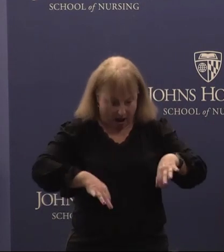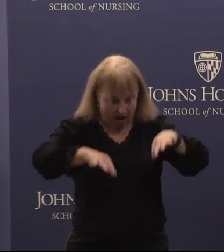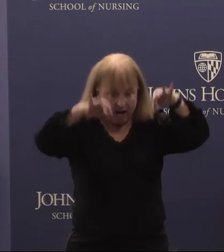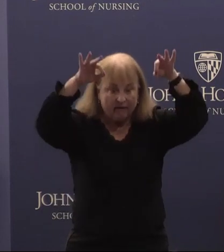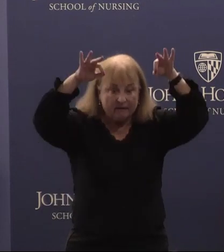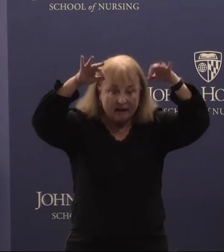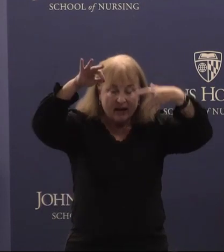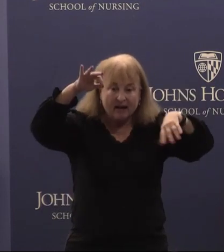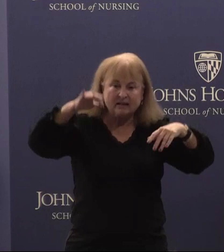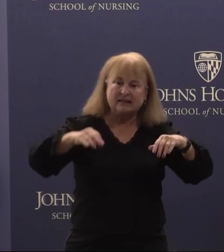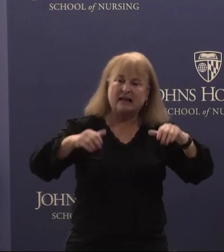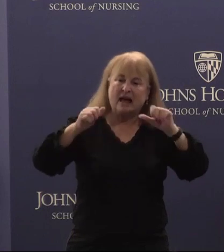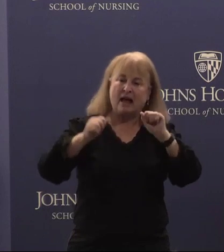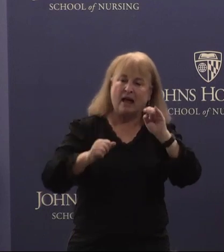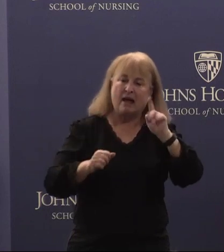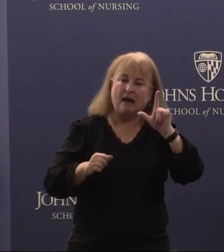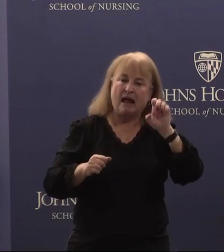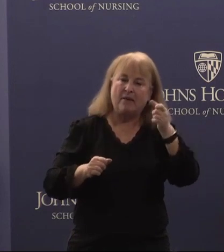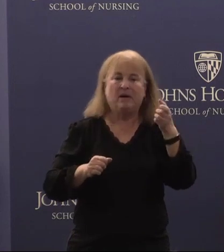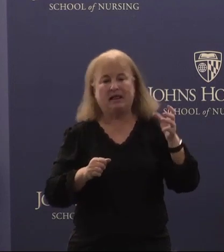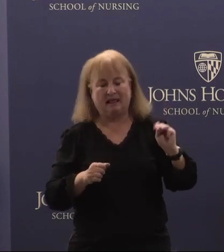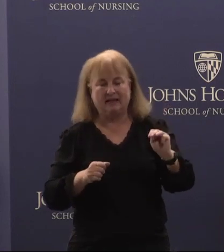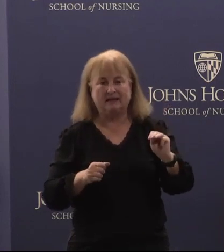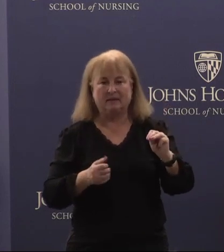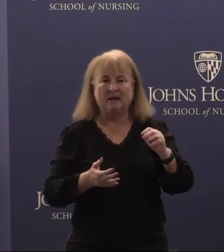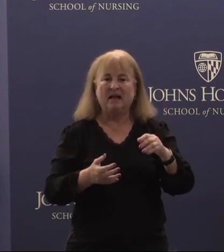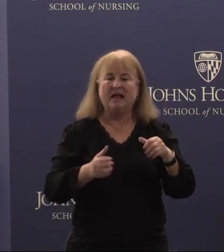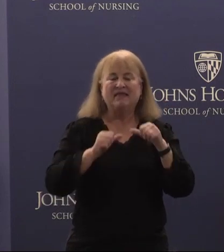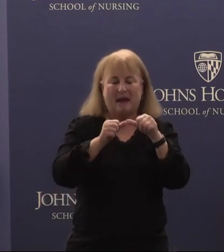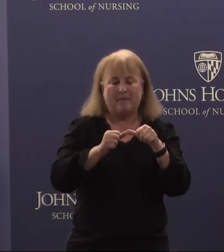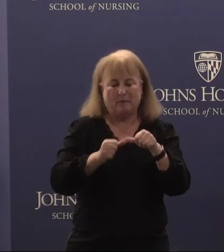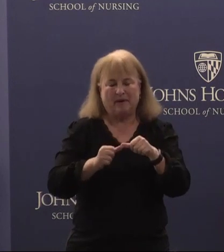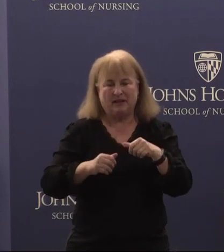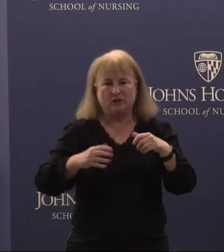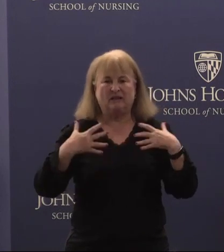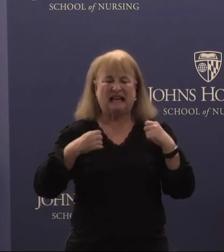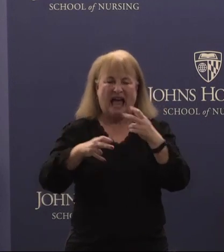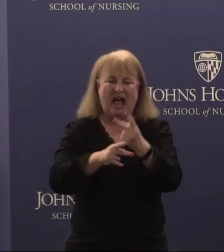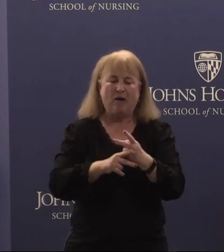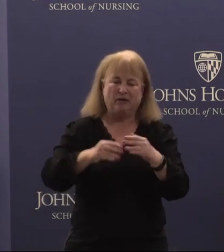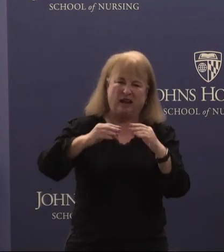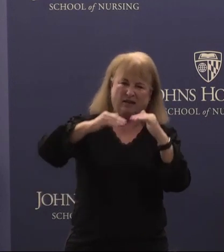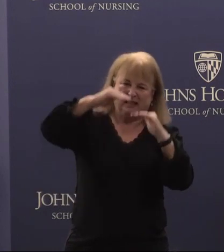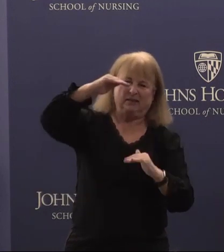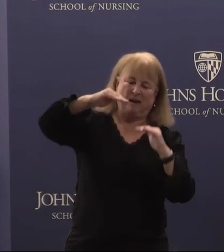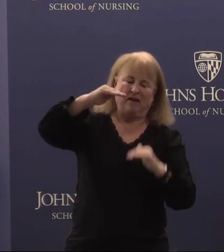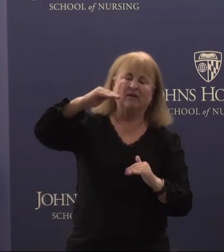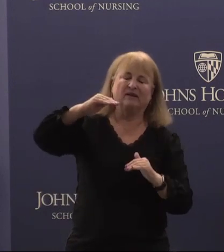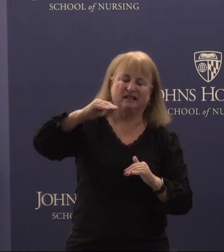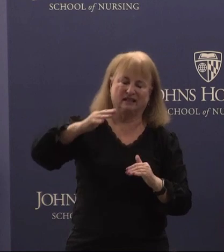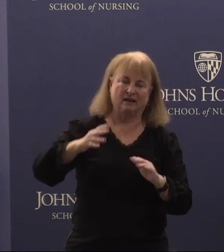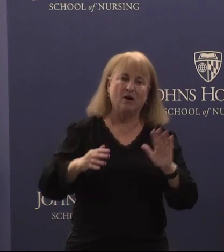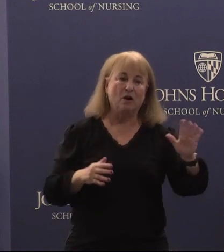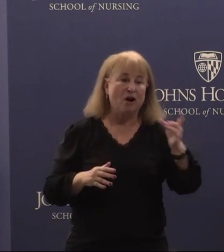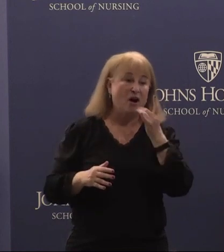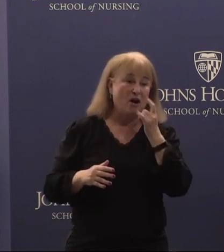ableism that perpetuates healthcare disparities and upholds inequities. Her light ensures that